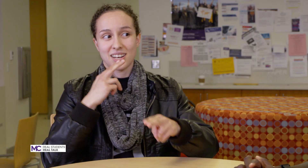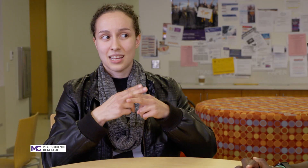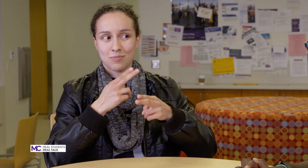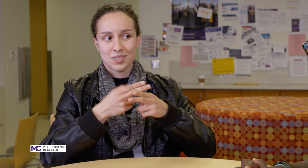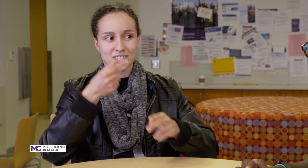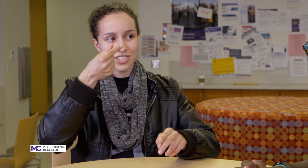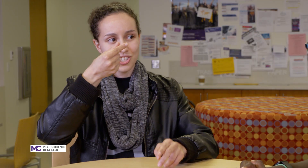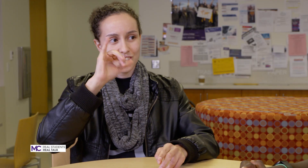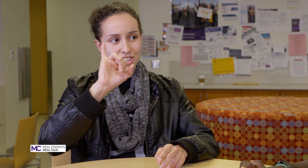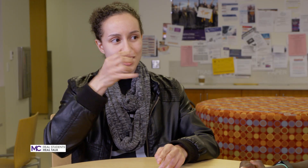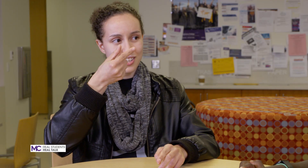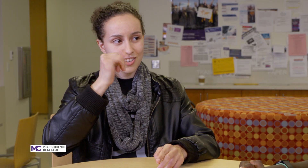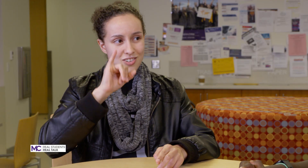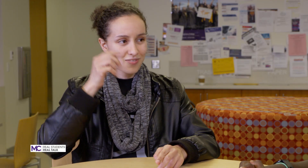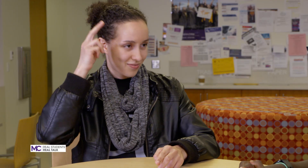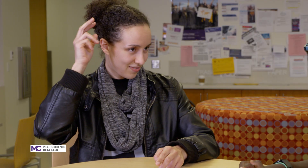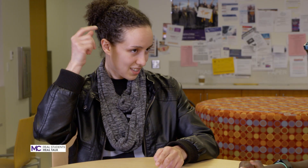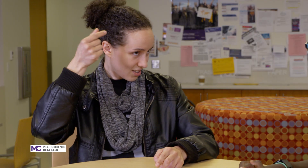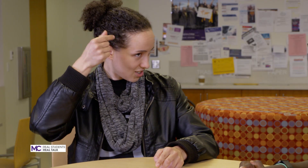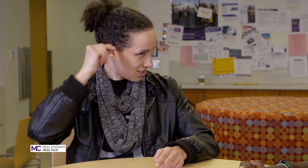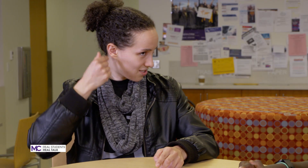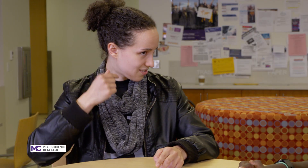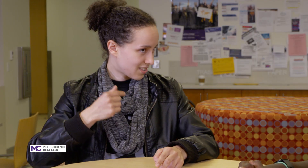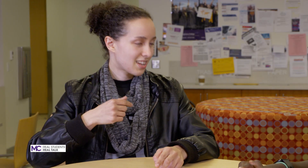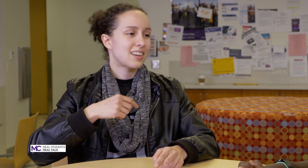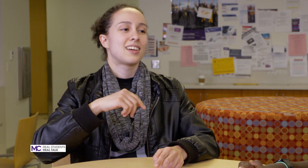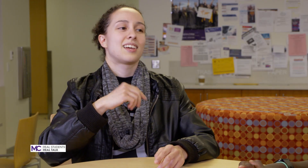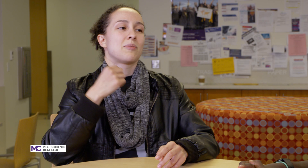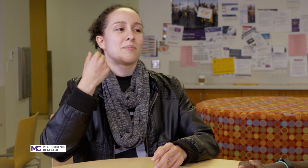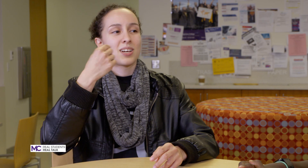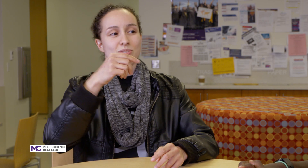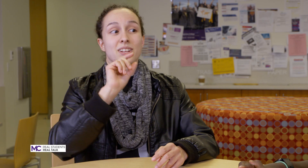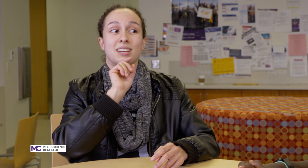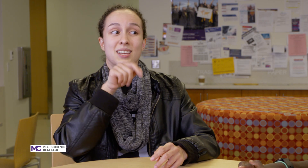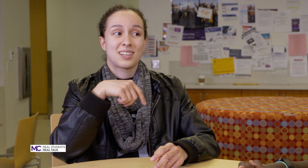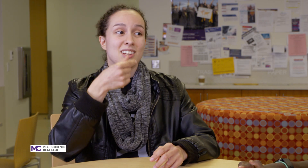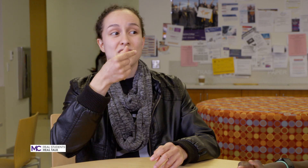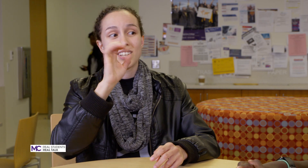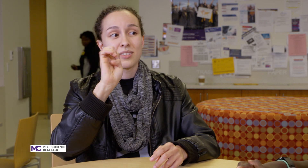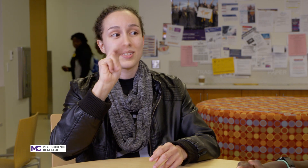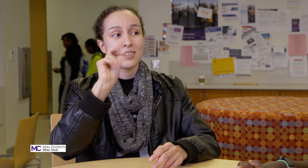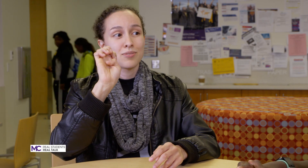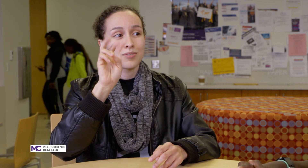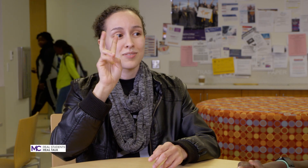name is Gigi but it's really Genevieve